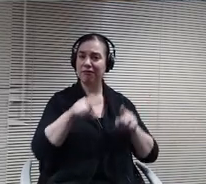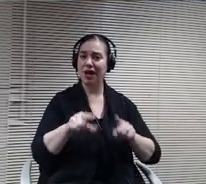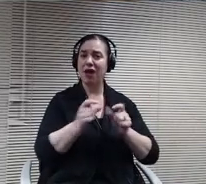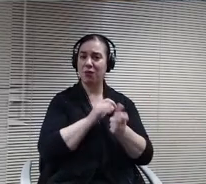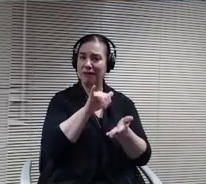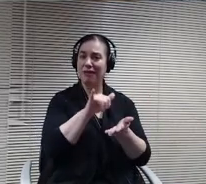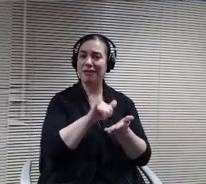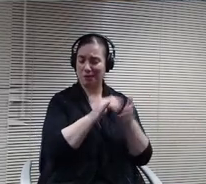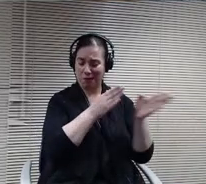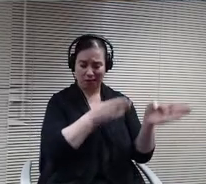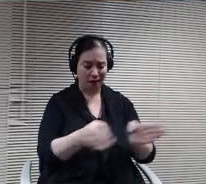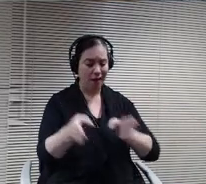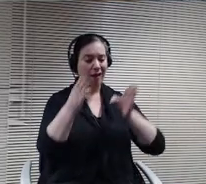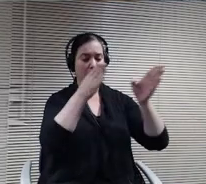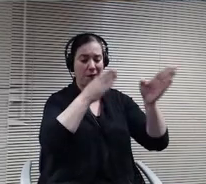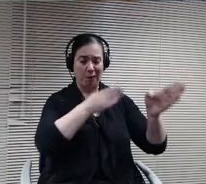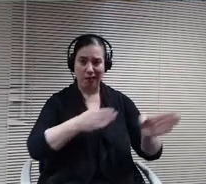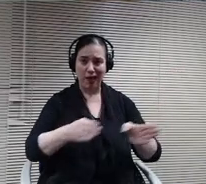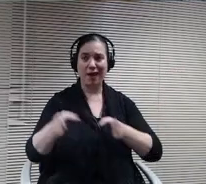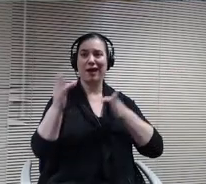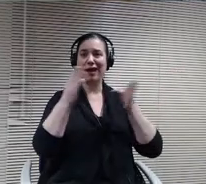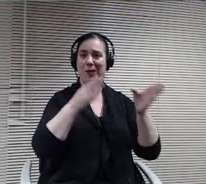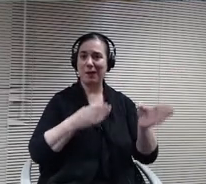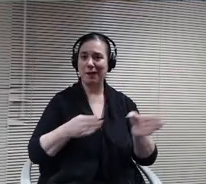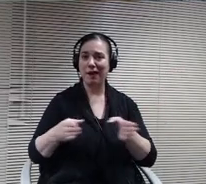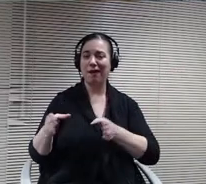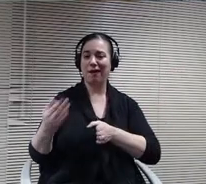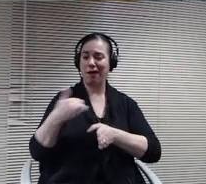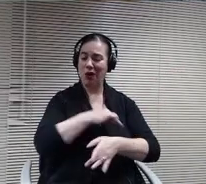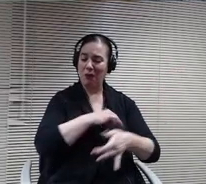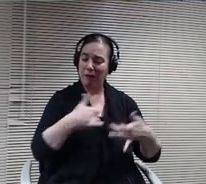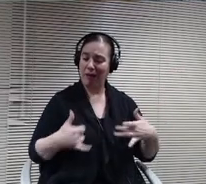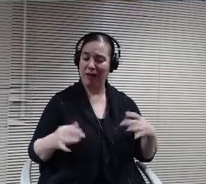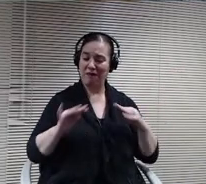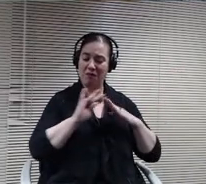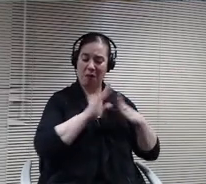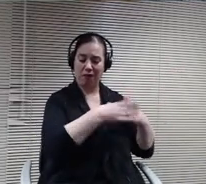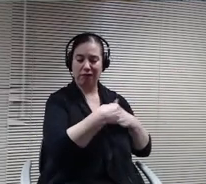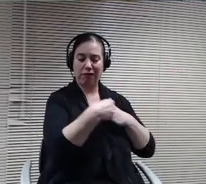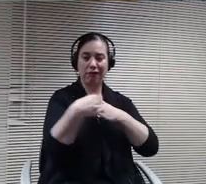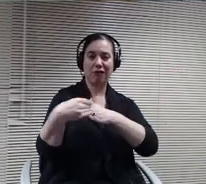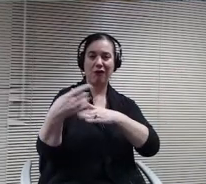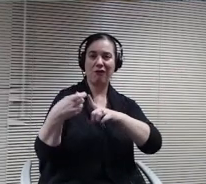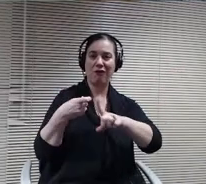as we get more guidance from the state, we actually had our meeting with the.